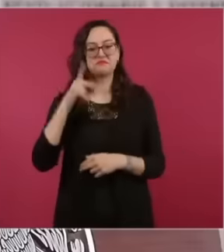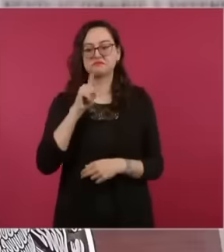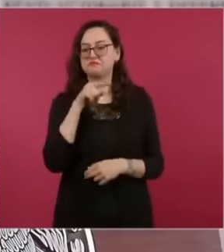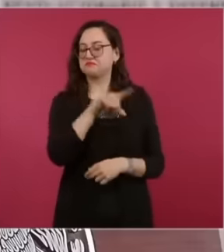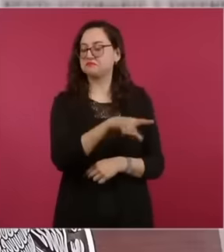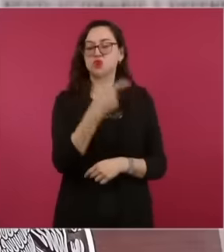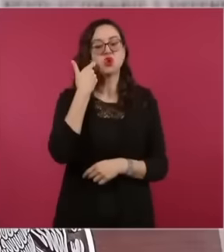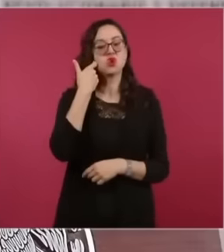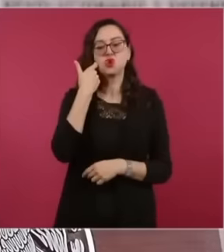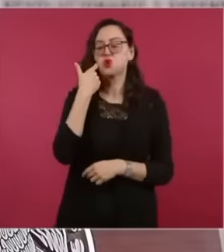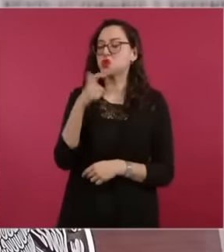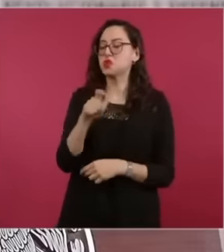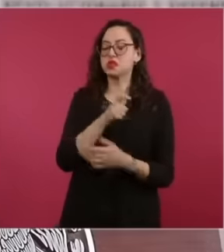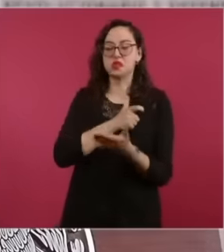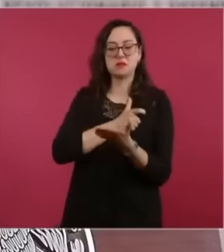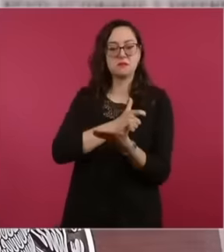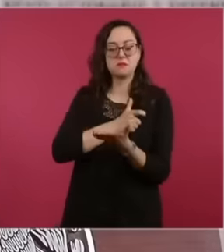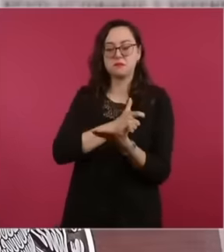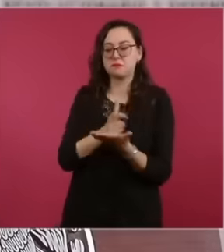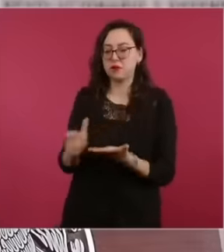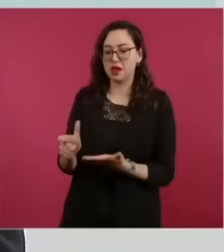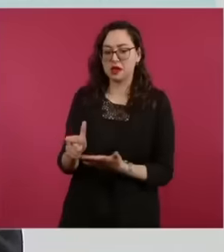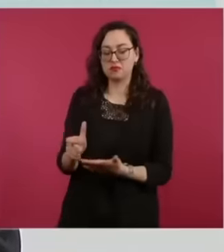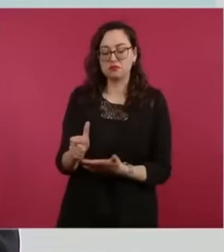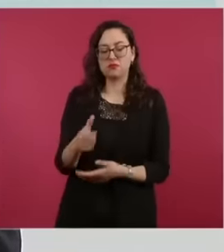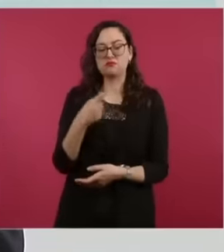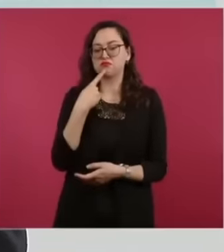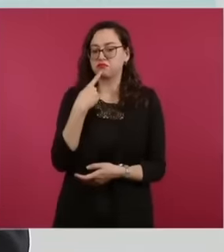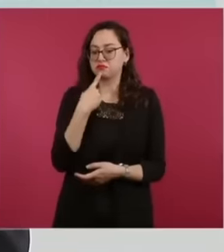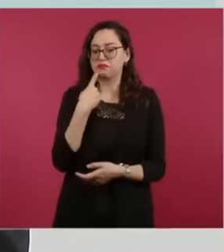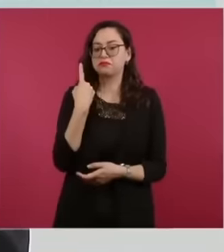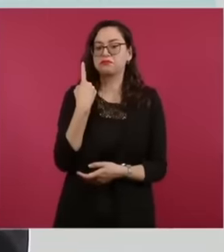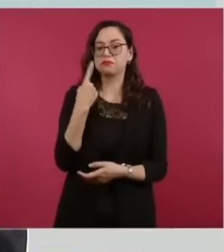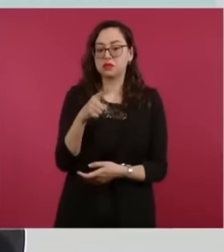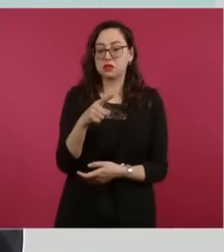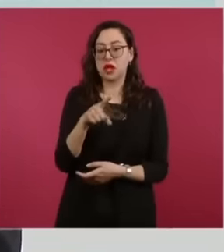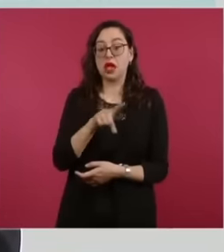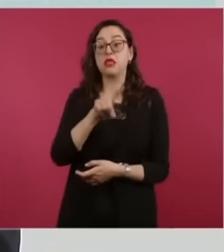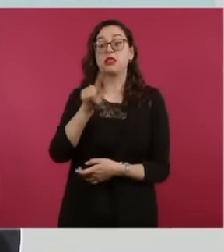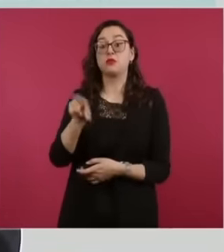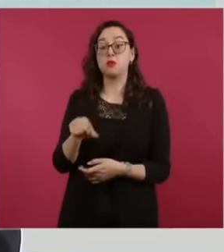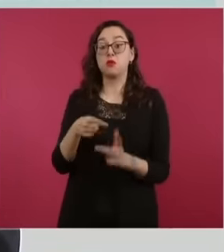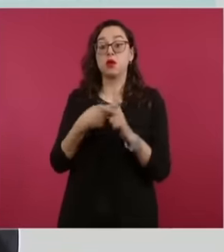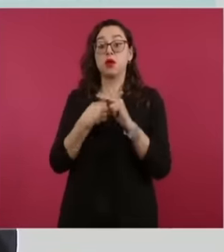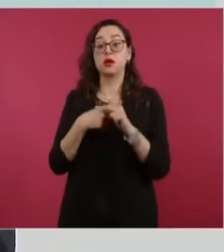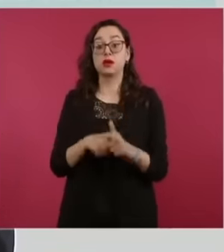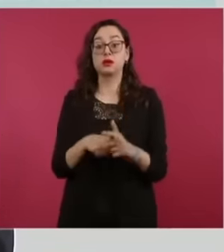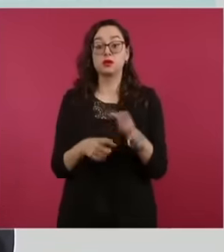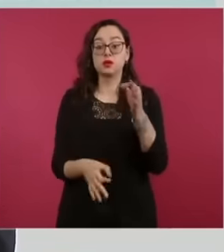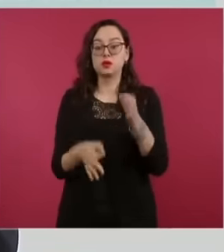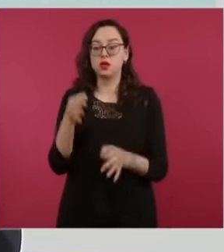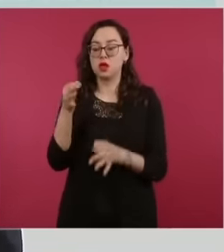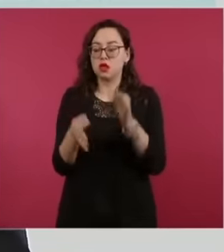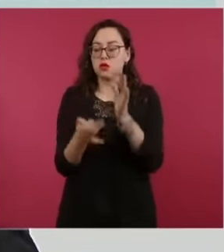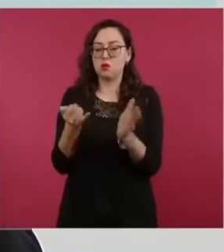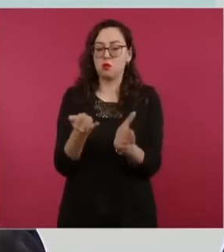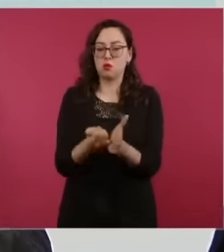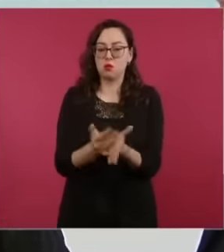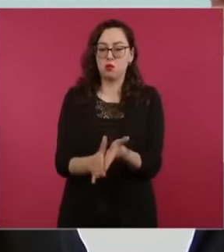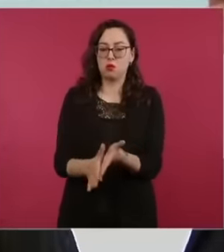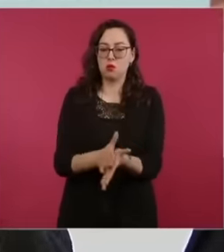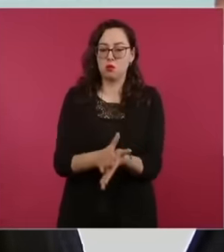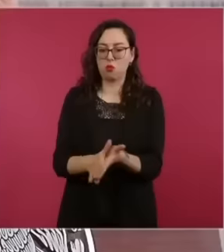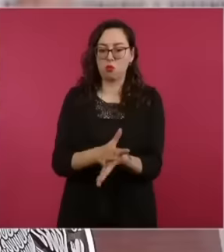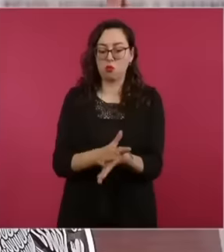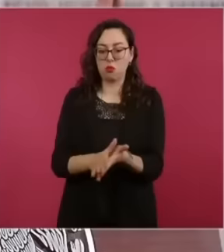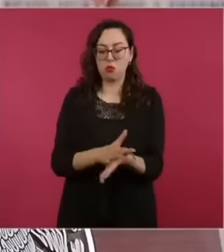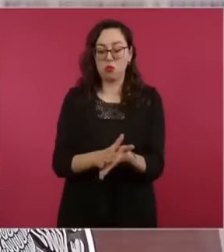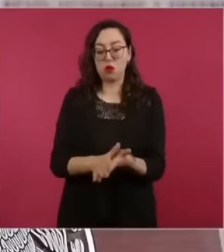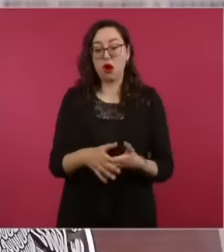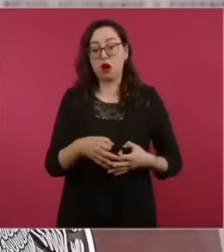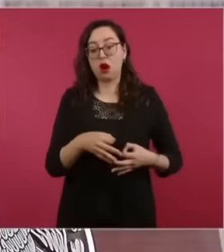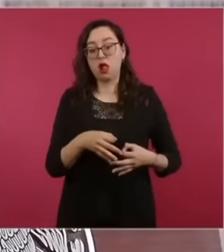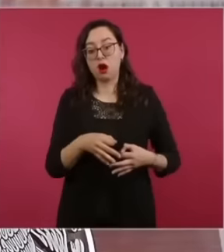company dissatisfied and subsequently filed a nullity trial that 5 years later, that is, in